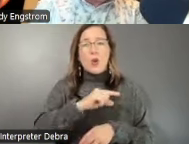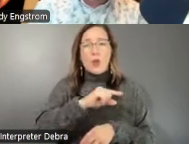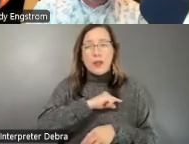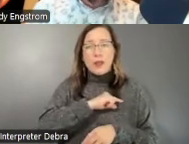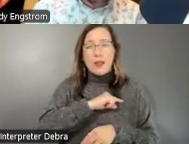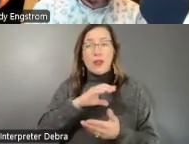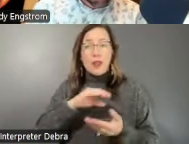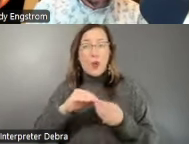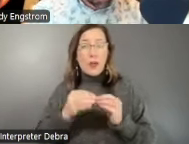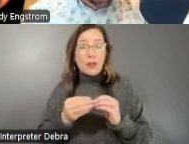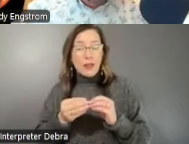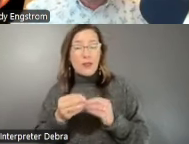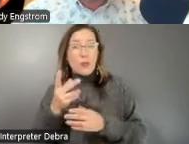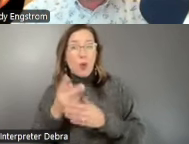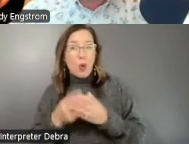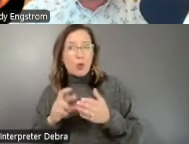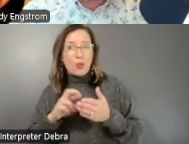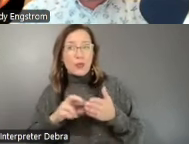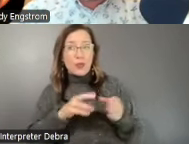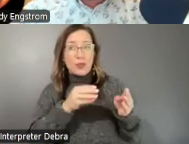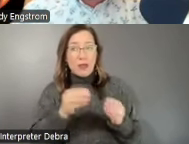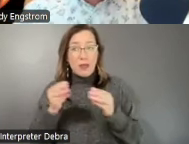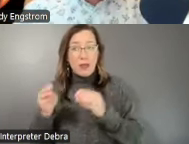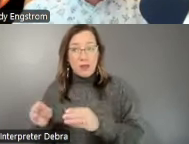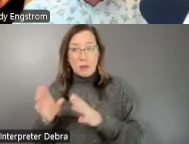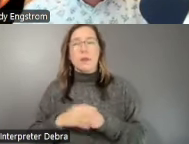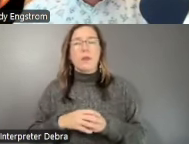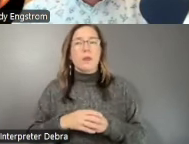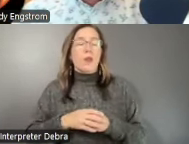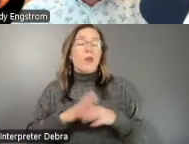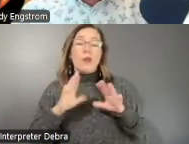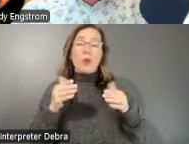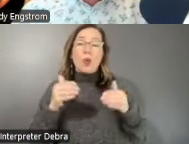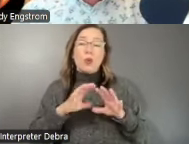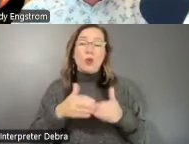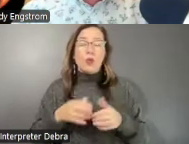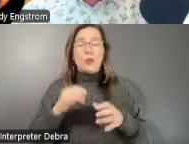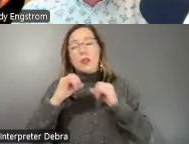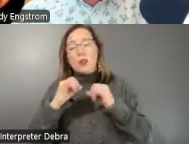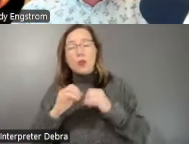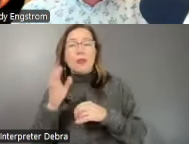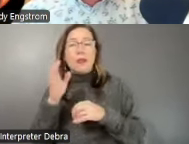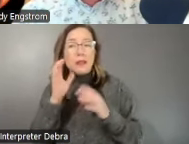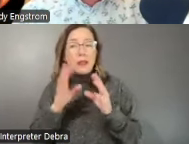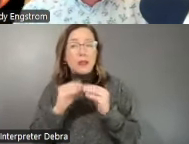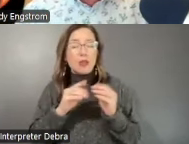research methods. This could be focus groups, interviews, listening sessions, a survey. We don't